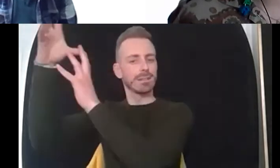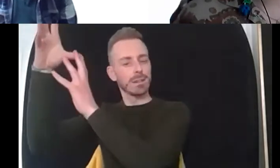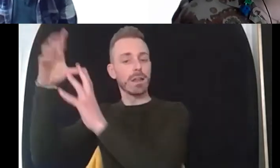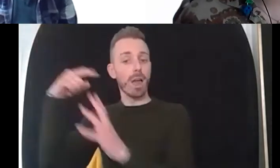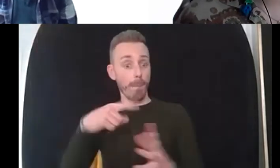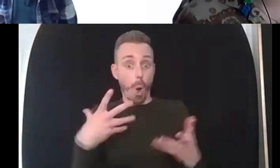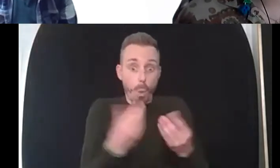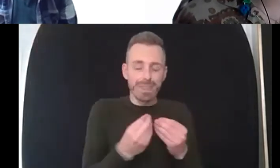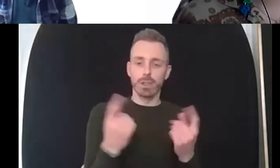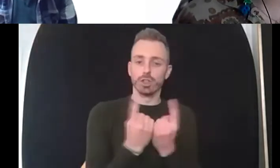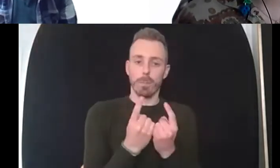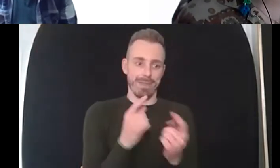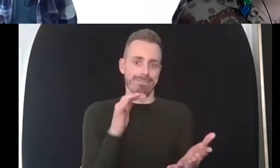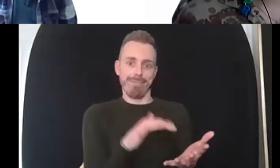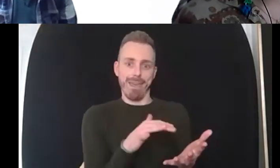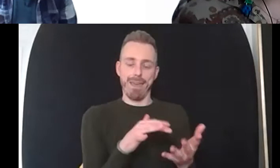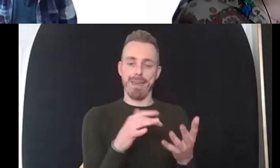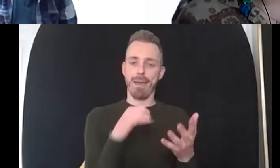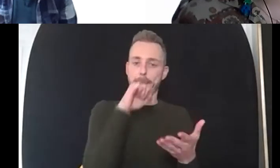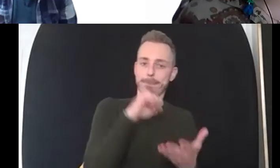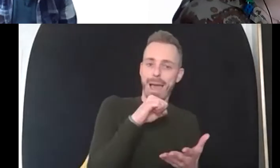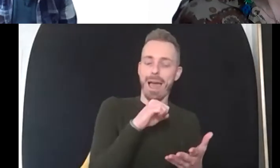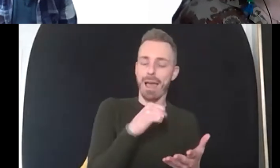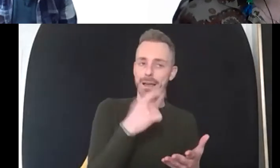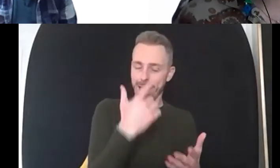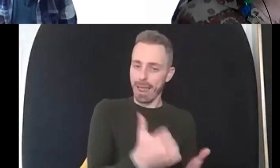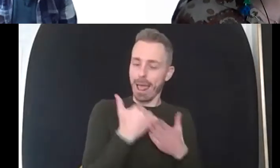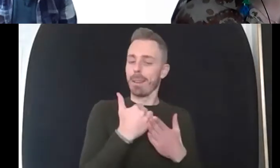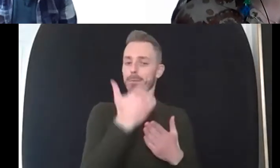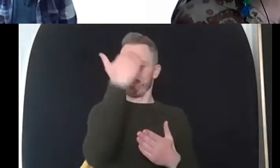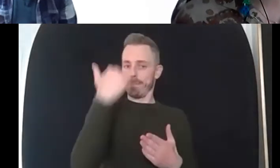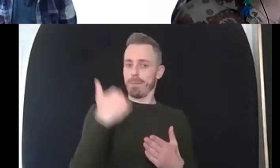now if they're struggling and you know one is there's a lot of tips there to go off really and